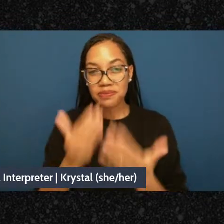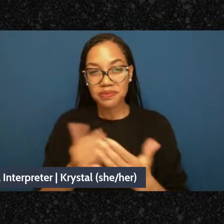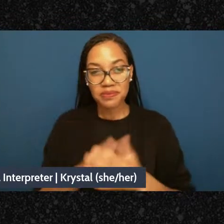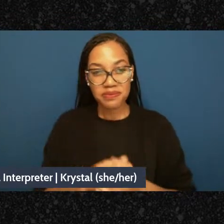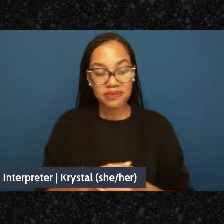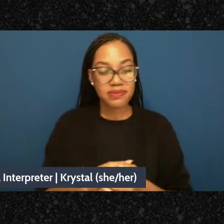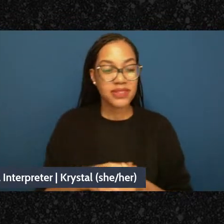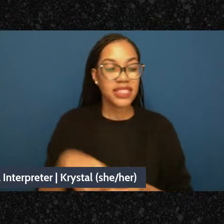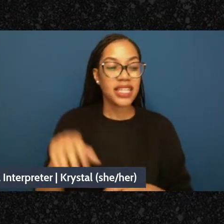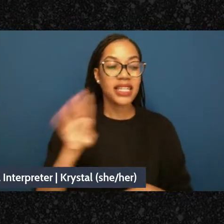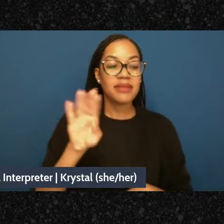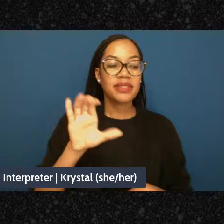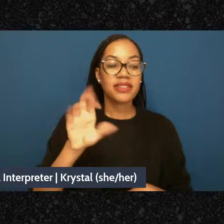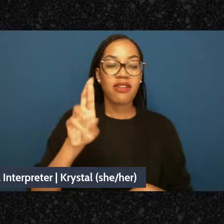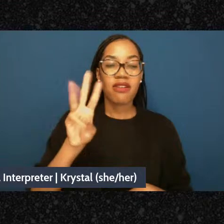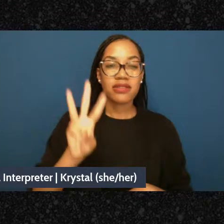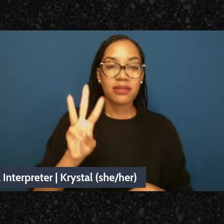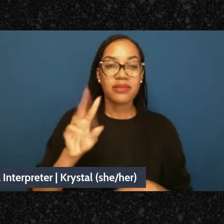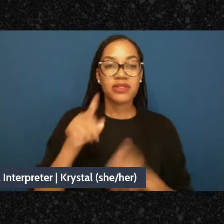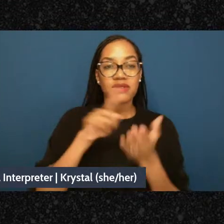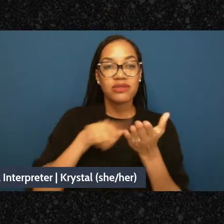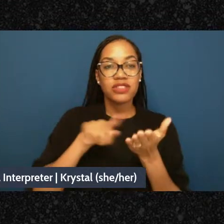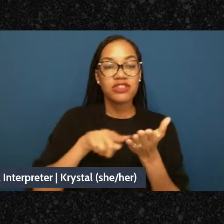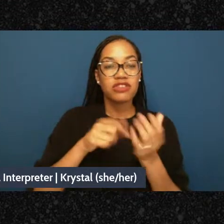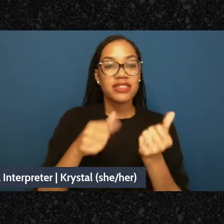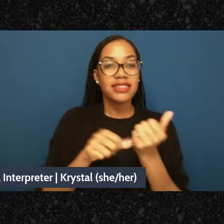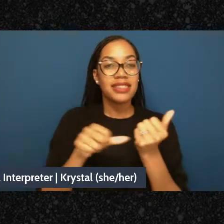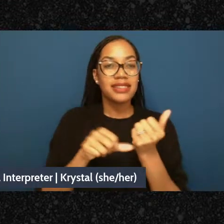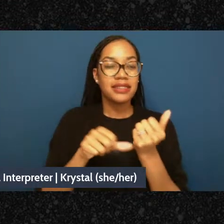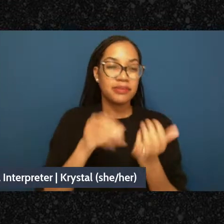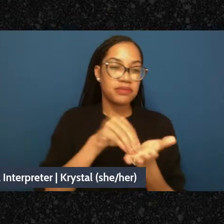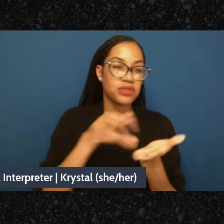student research assistant Eve Glazer, who is working with Sophie behind the scenes tonight.